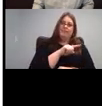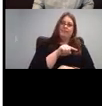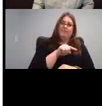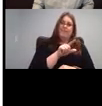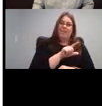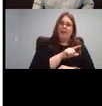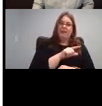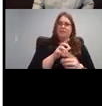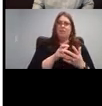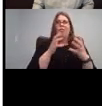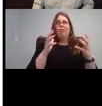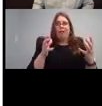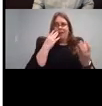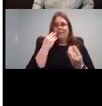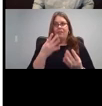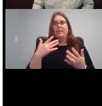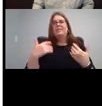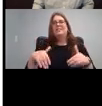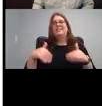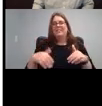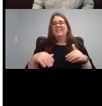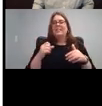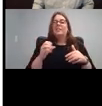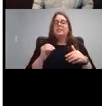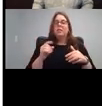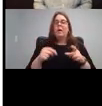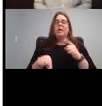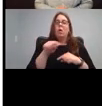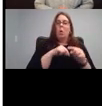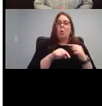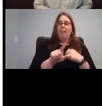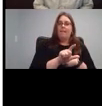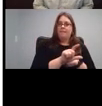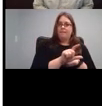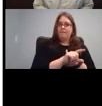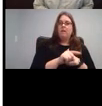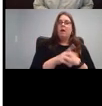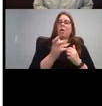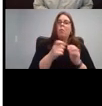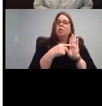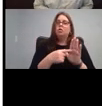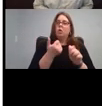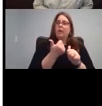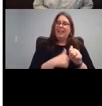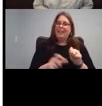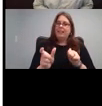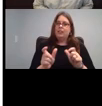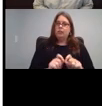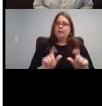So I'm going to go back to the left, and what I'm going to do is go through each tab and highlight just a couple of